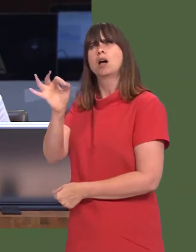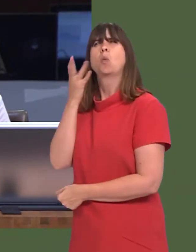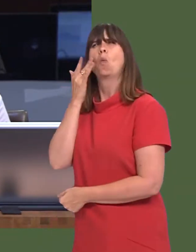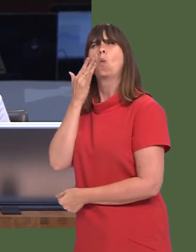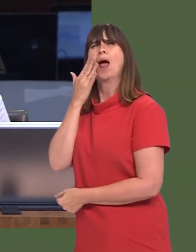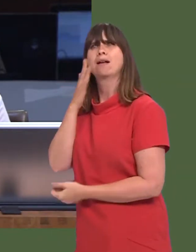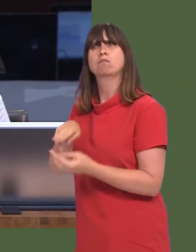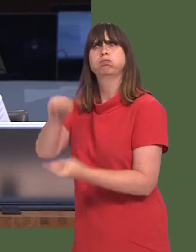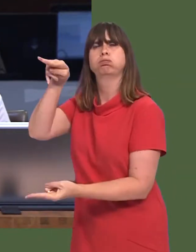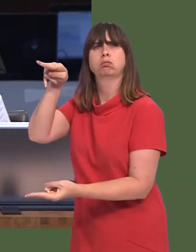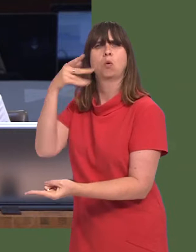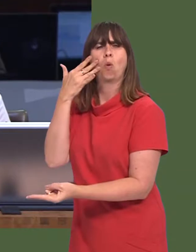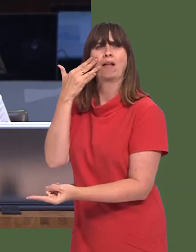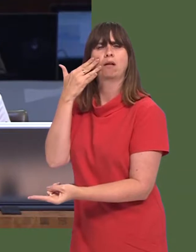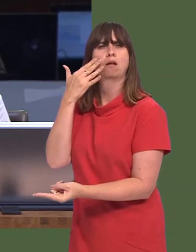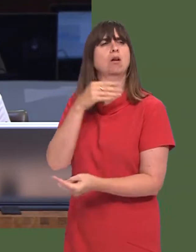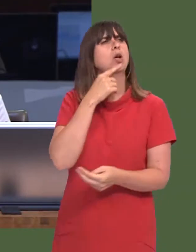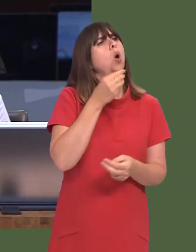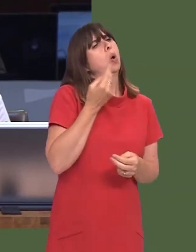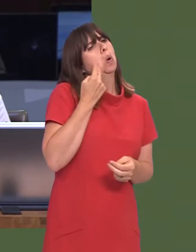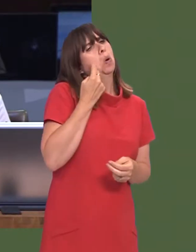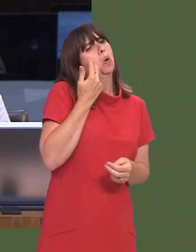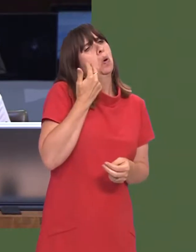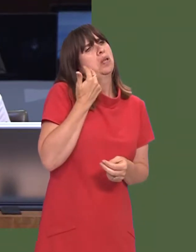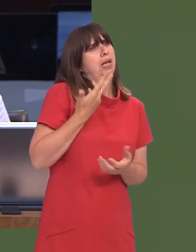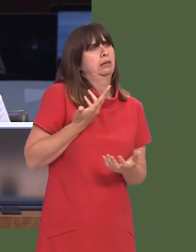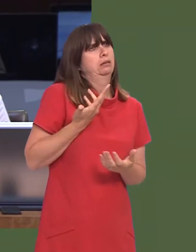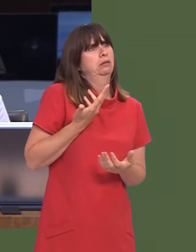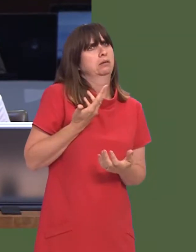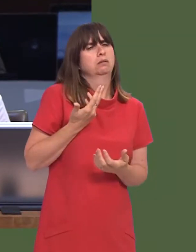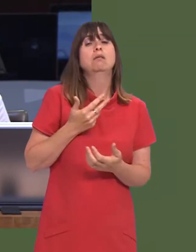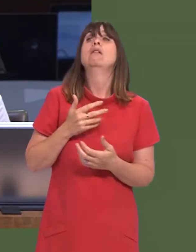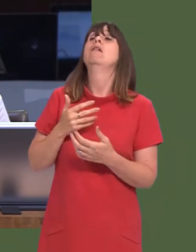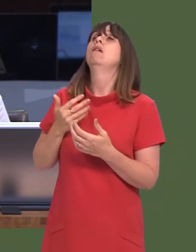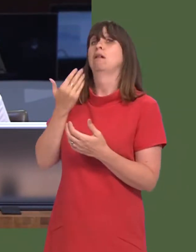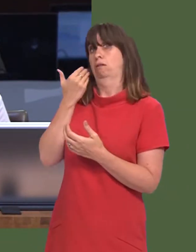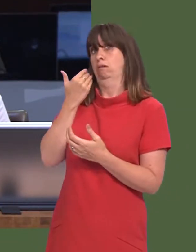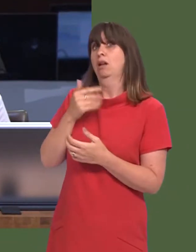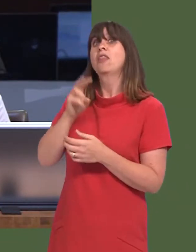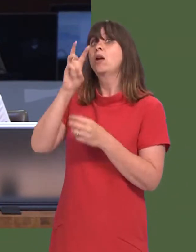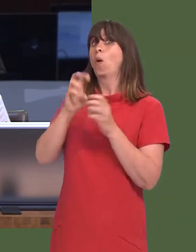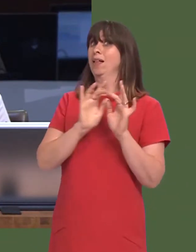when that happened, you said, and I quote: ëIn the last few days.í You, again, said